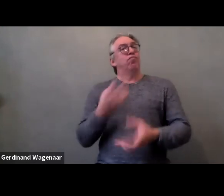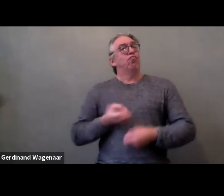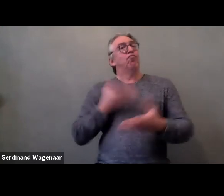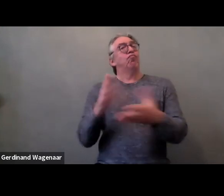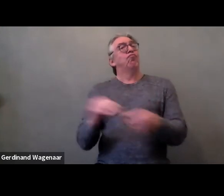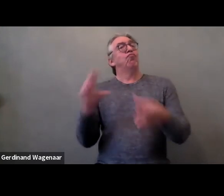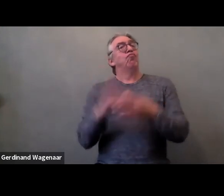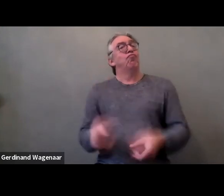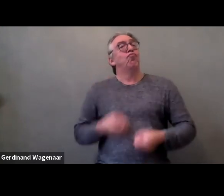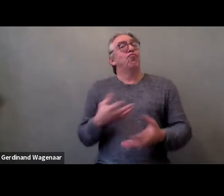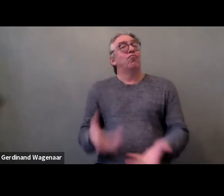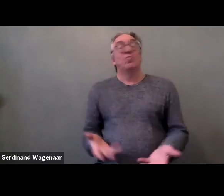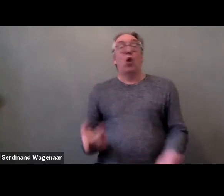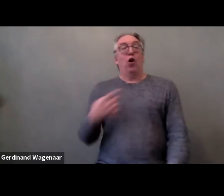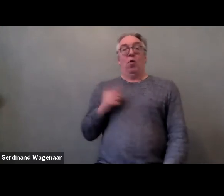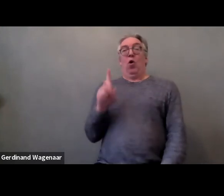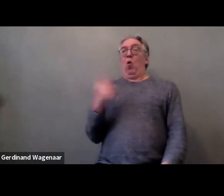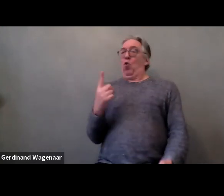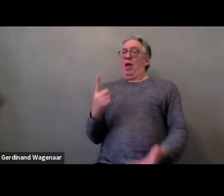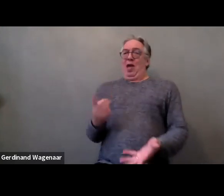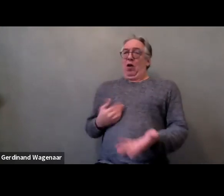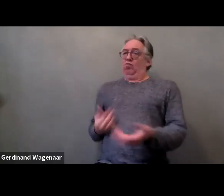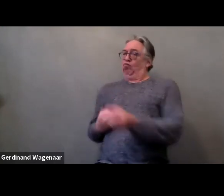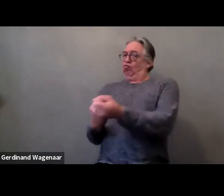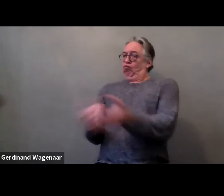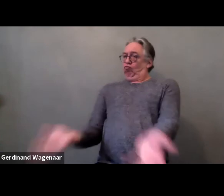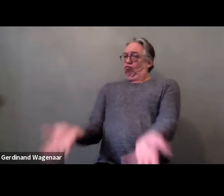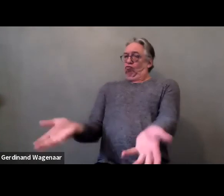So I'd be there as a support, but not as the discussion leader.